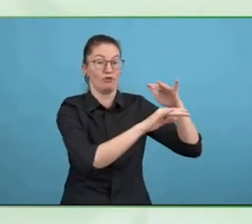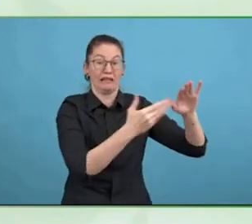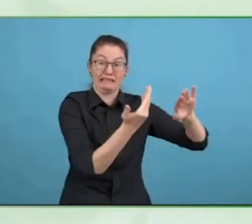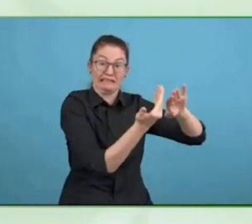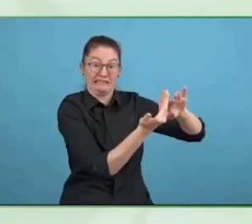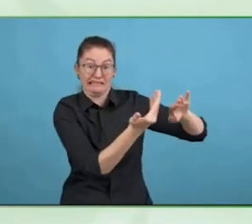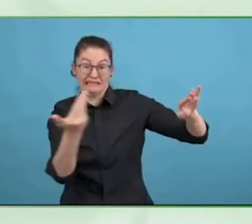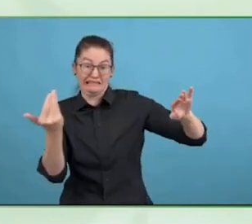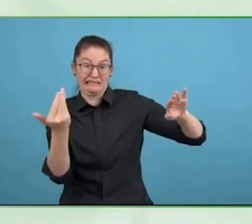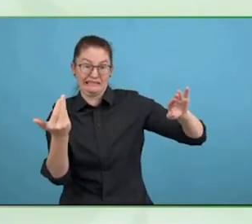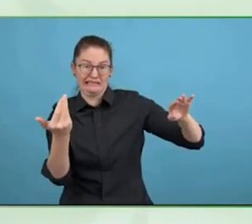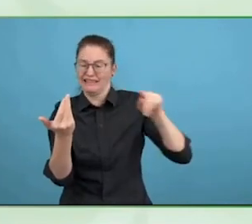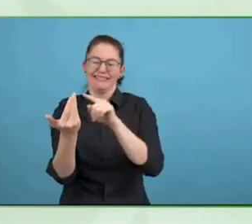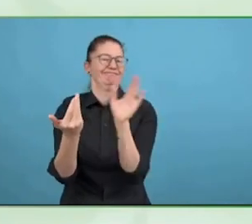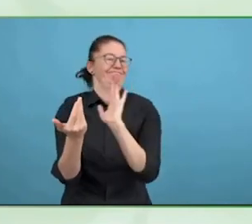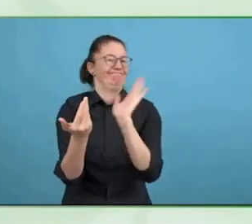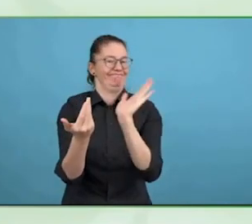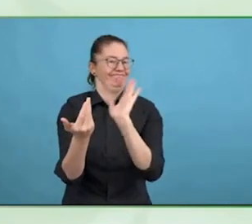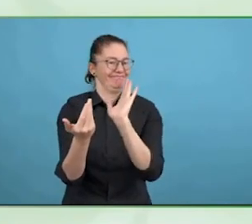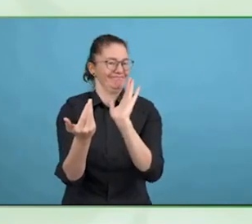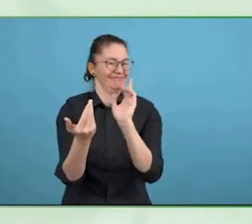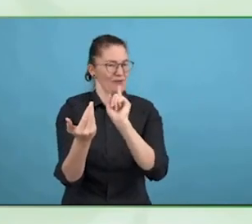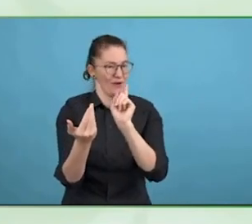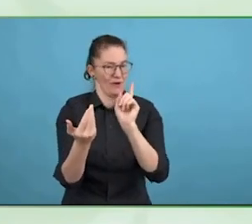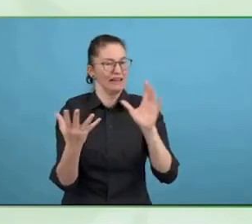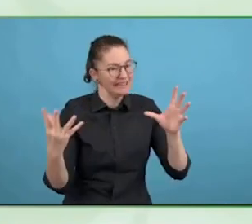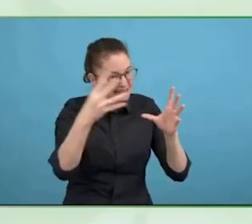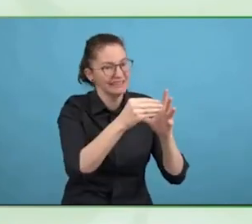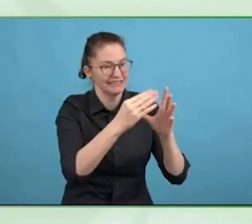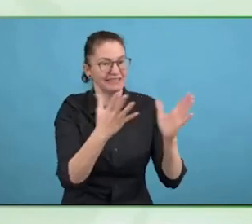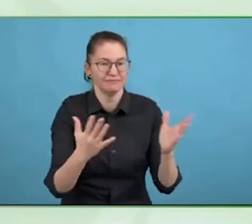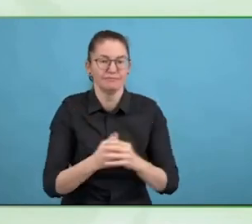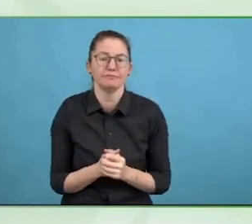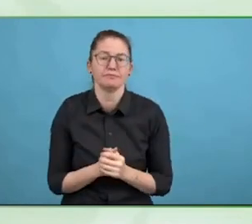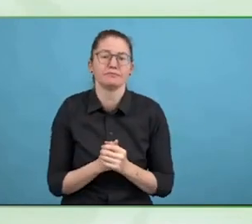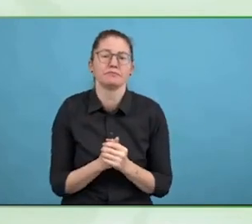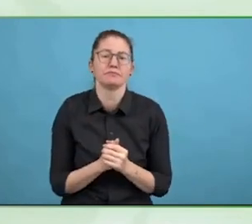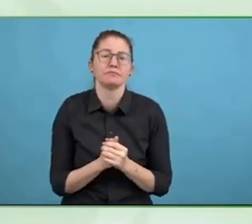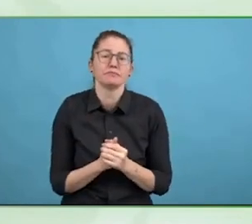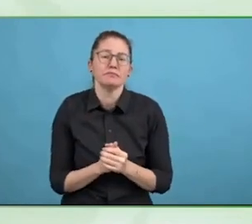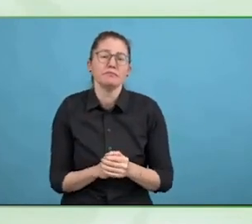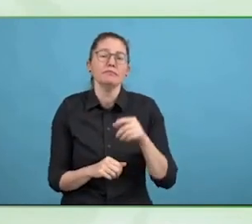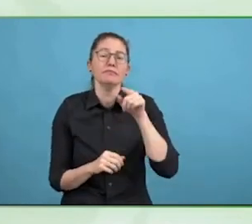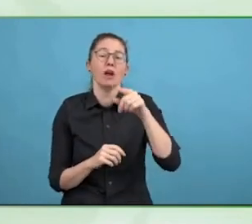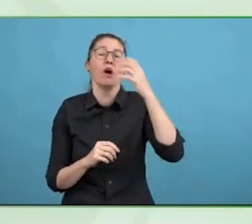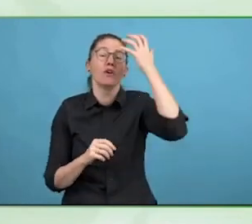Sorry to interrupt, but paper never refuses ink, we have it in